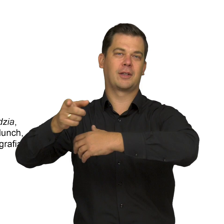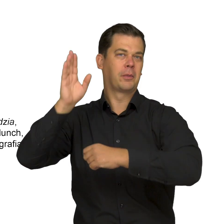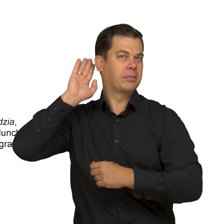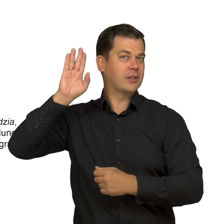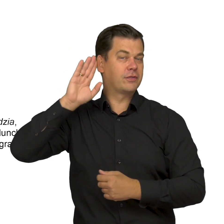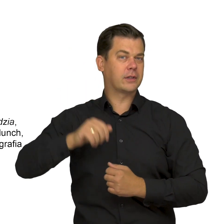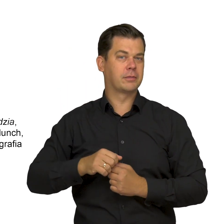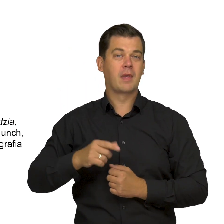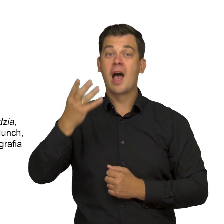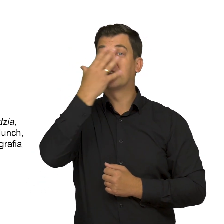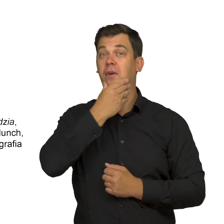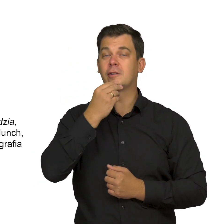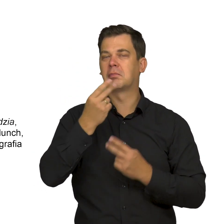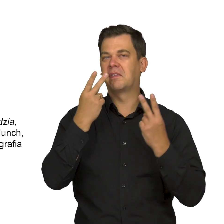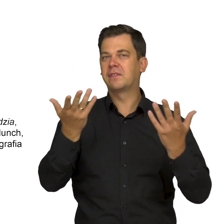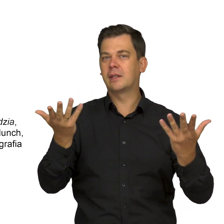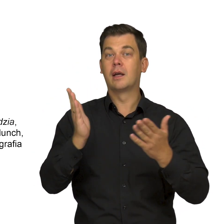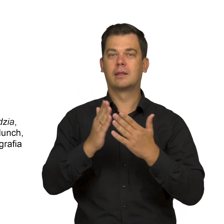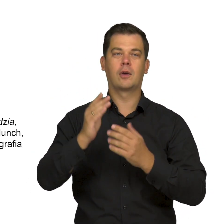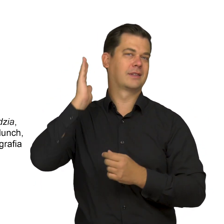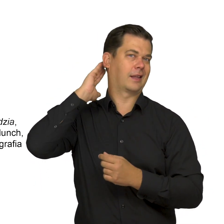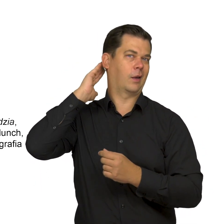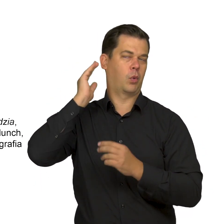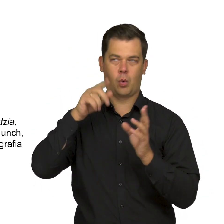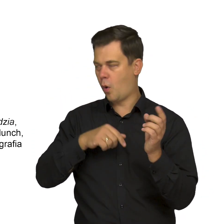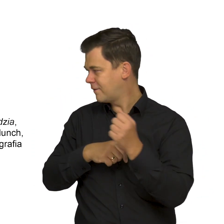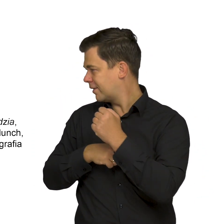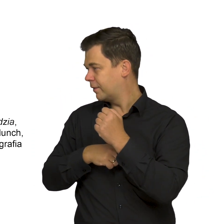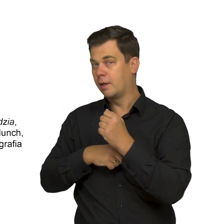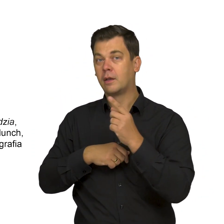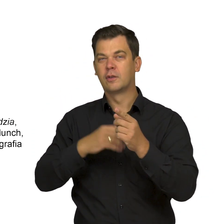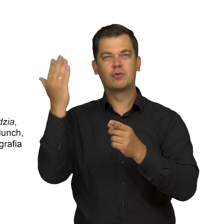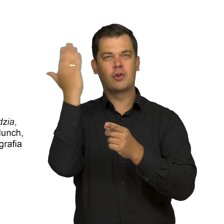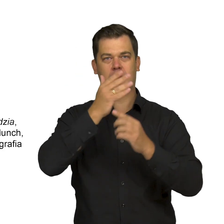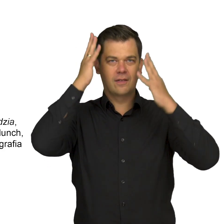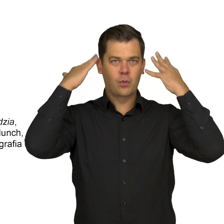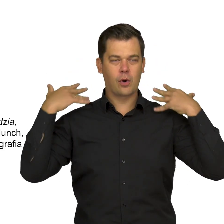We do not see the girl's face, only the back of her head with long, black, loose hair.